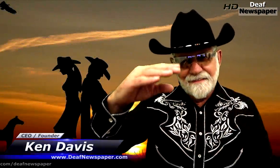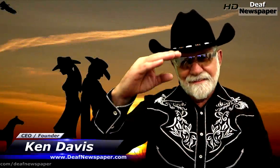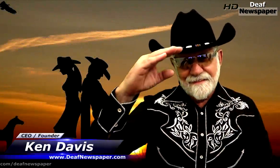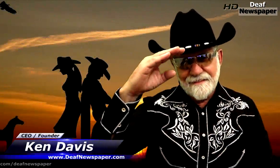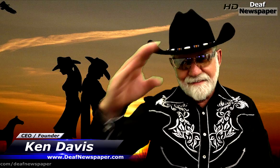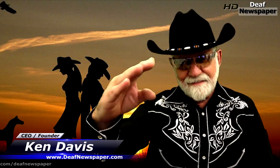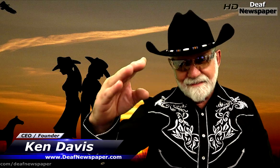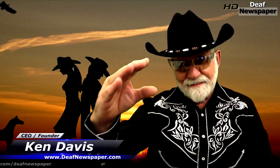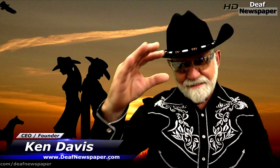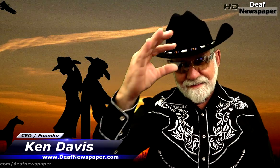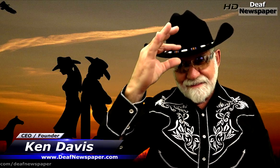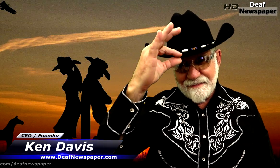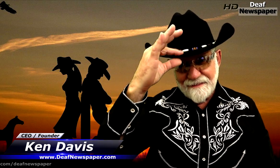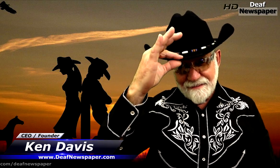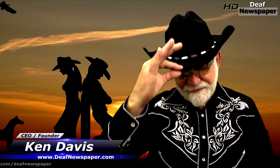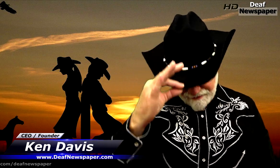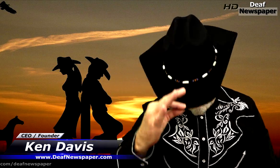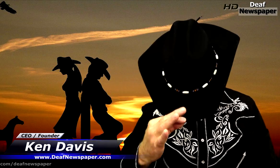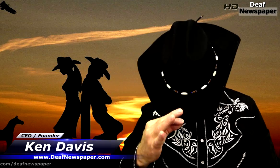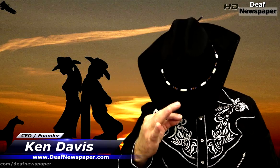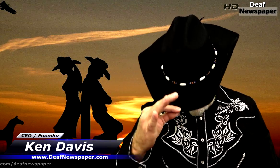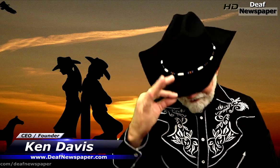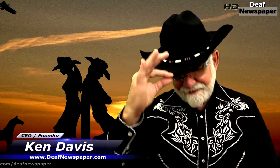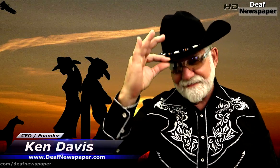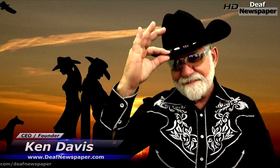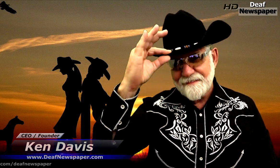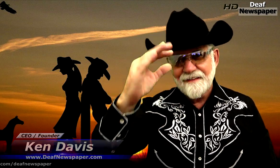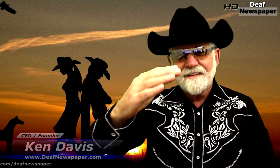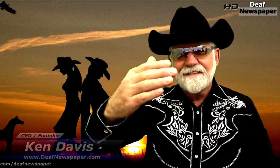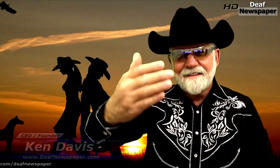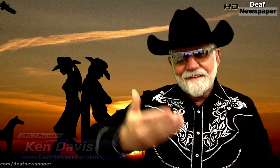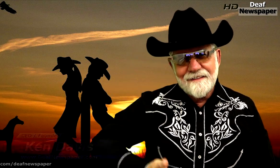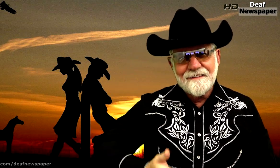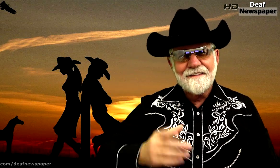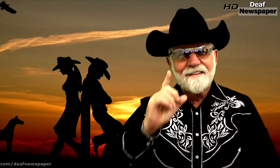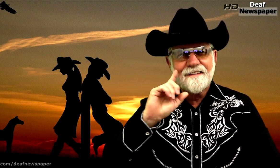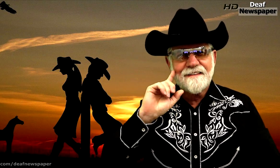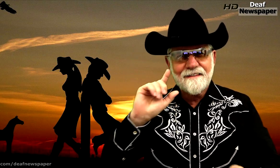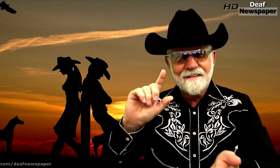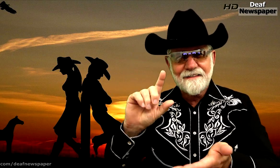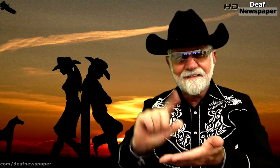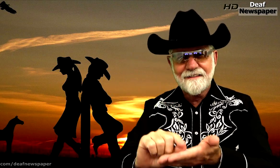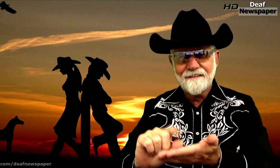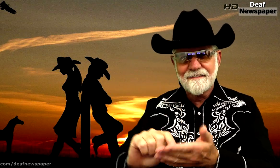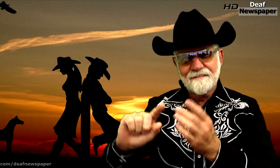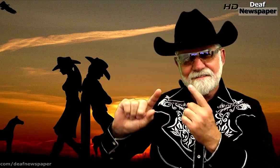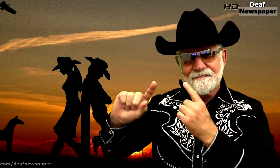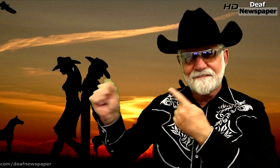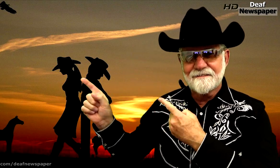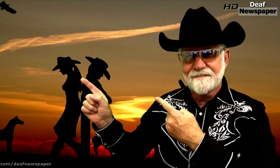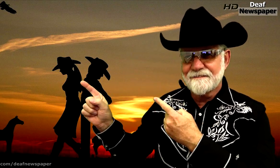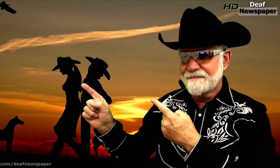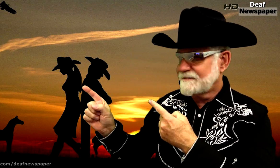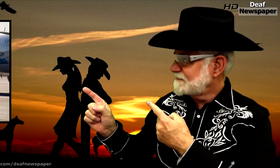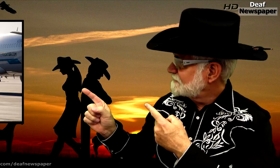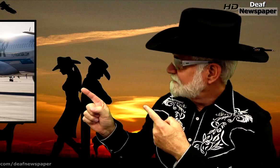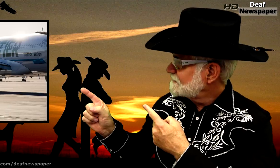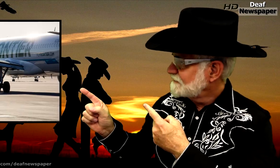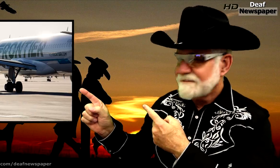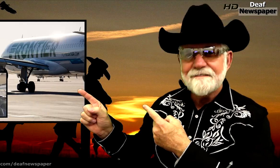Howdy, Welcome to the Deaf Newspaper